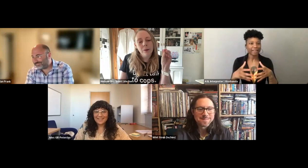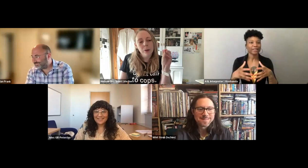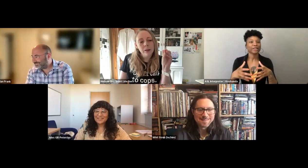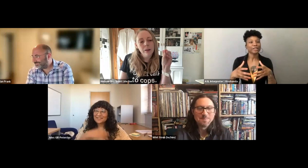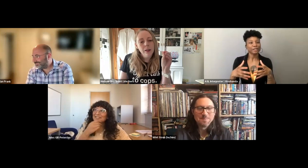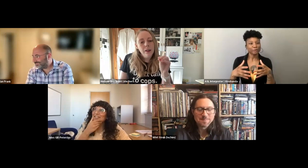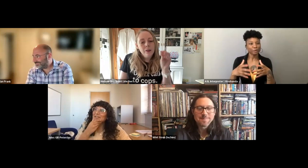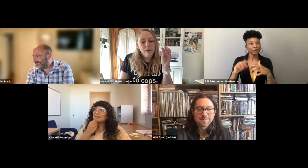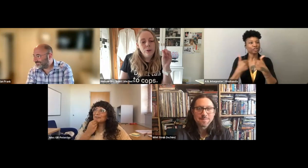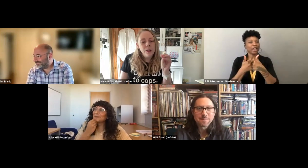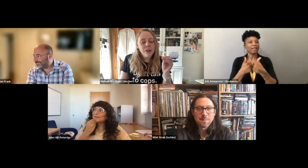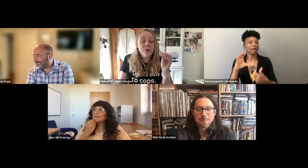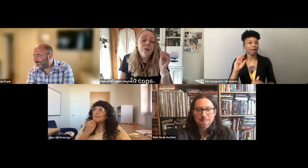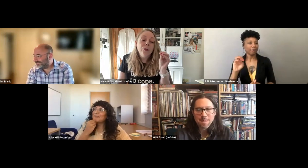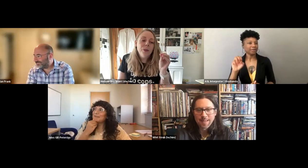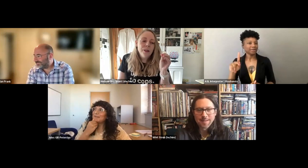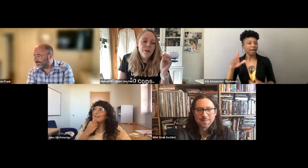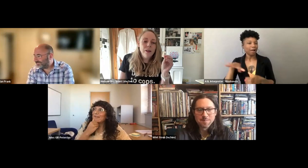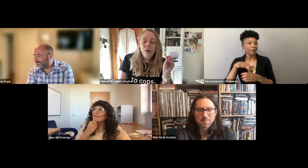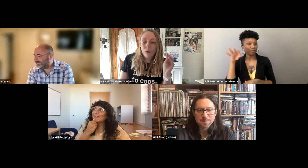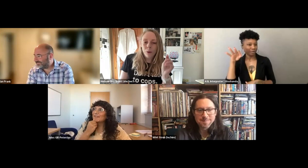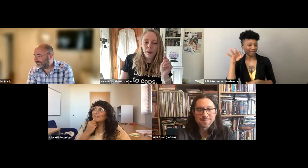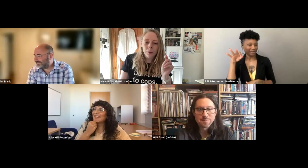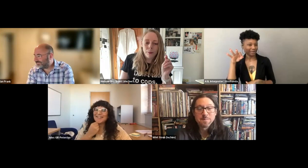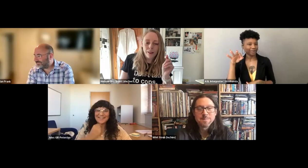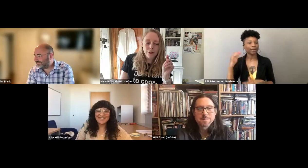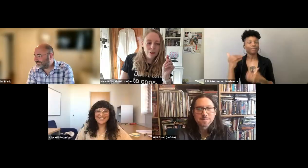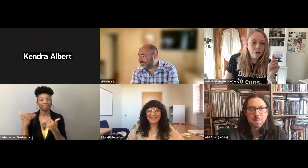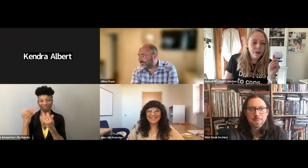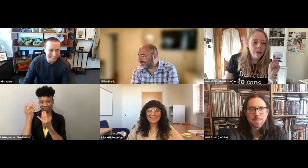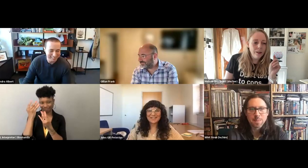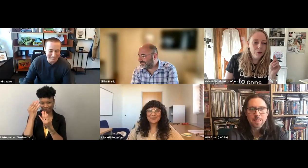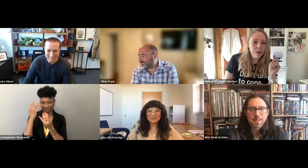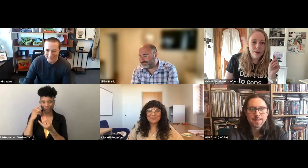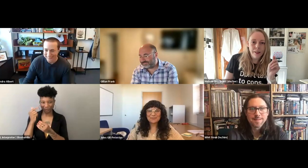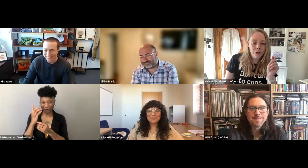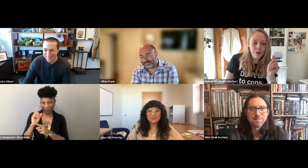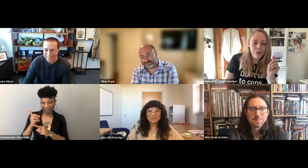So just like chew on that one for a few minutes, for a few months, we will be coming back to you.